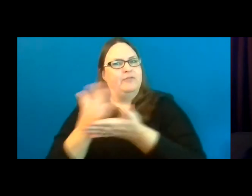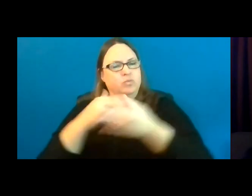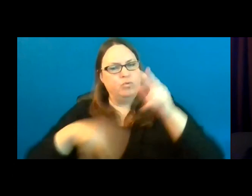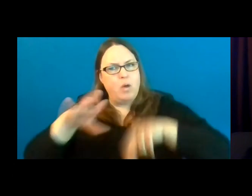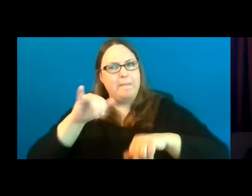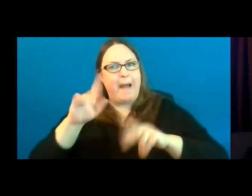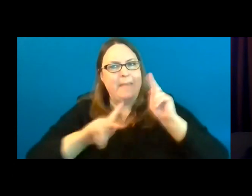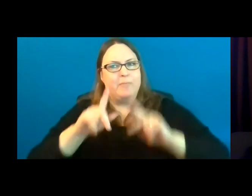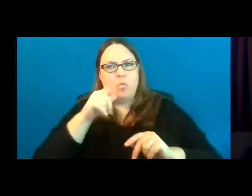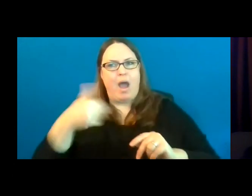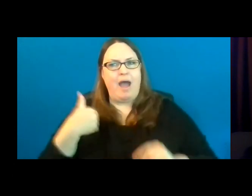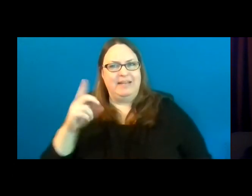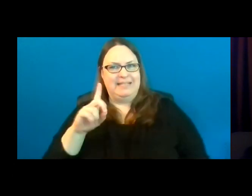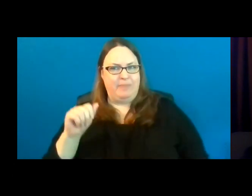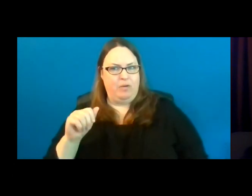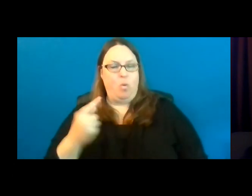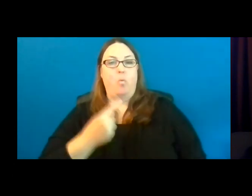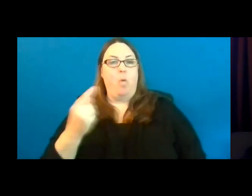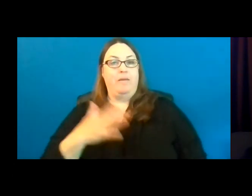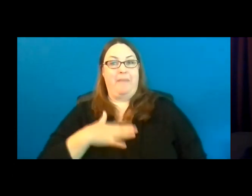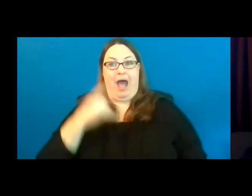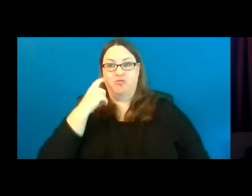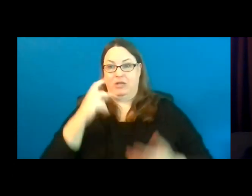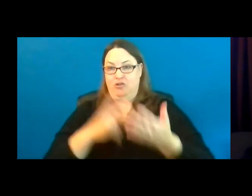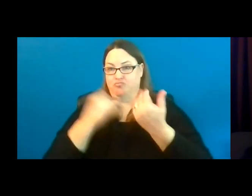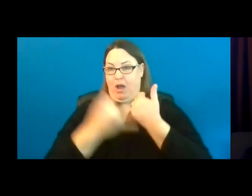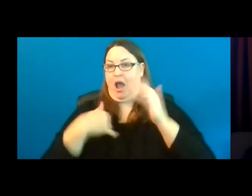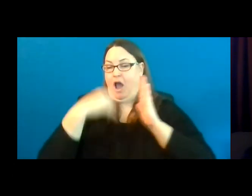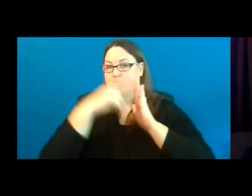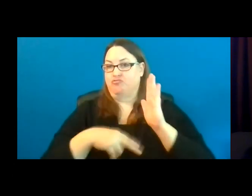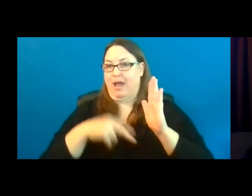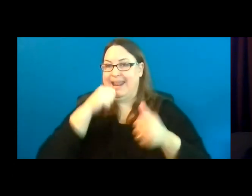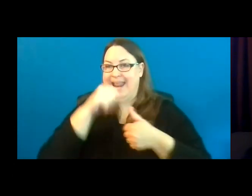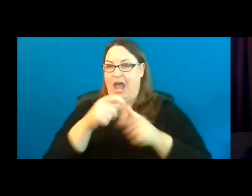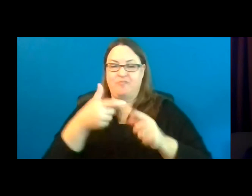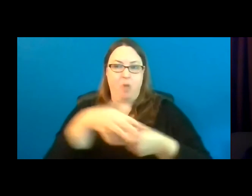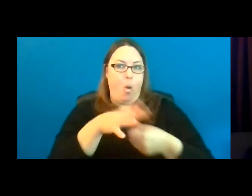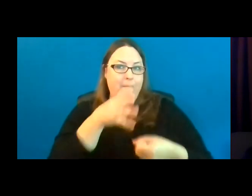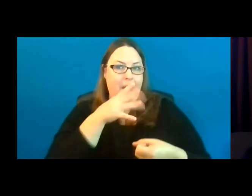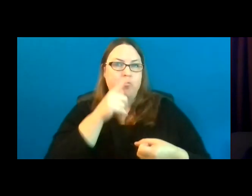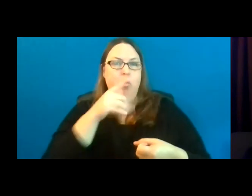On one of my recent projects in my area, I read a letter from a local mom whose child had a neuromuscular disorder.